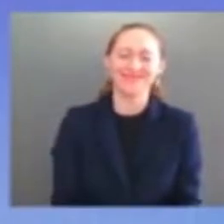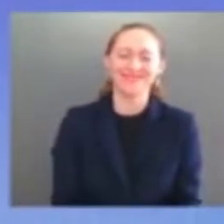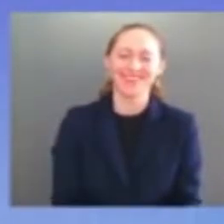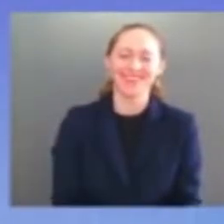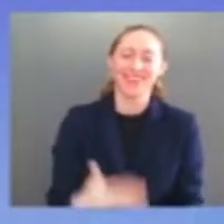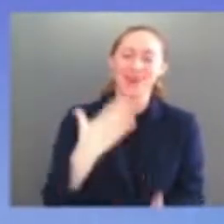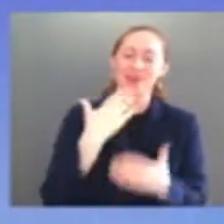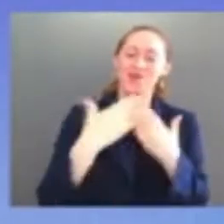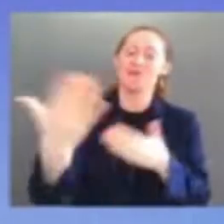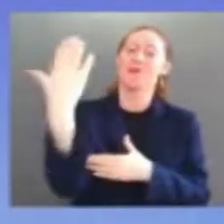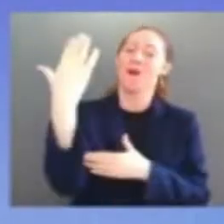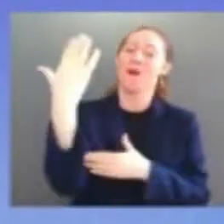have a seat please